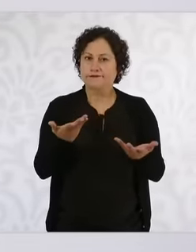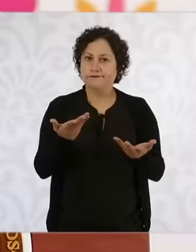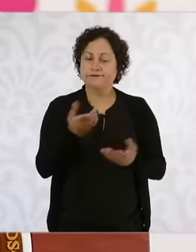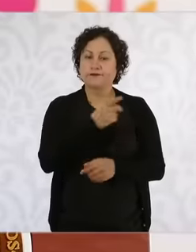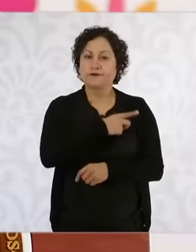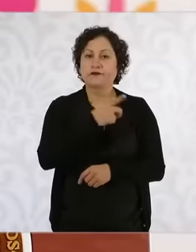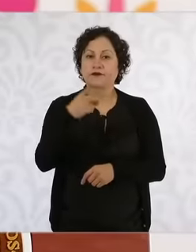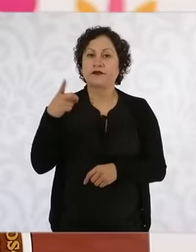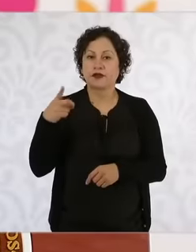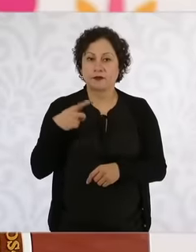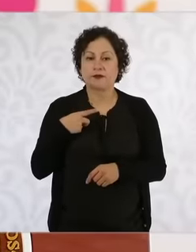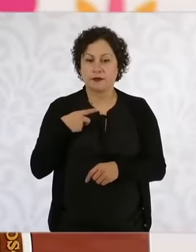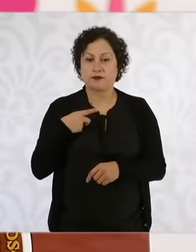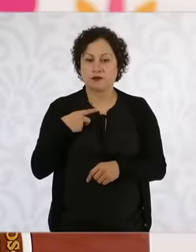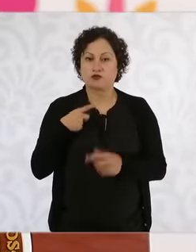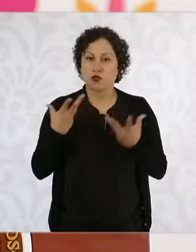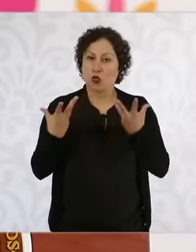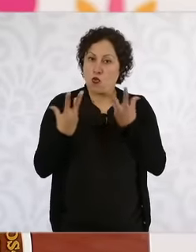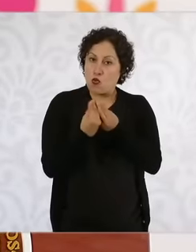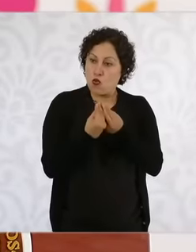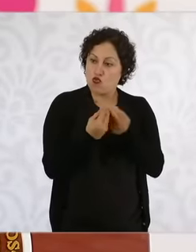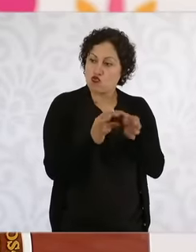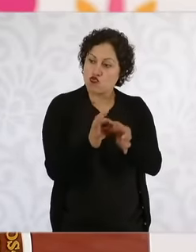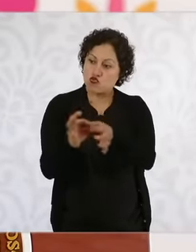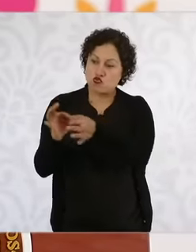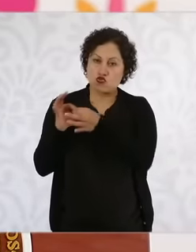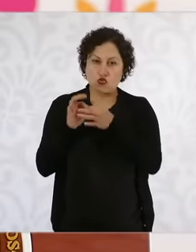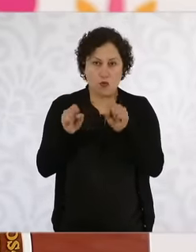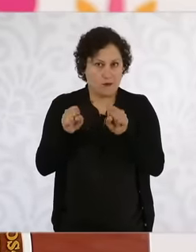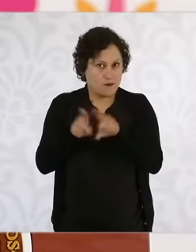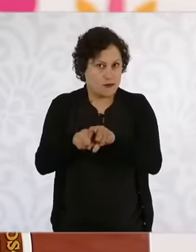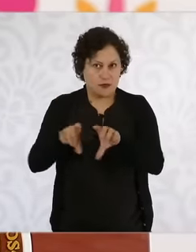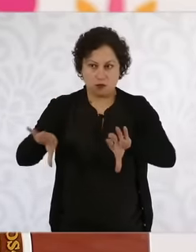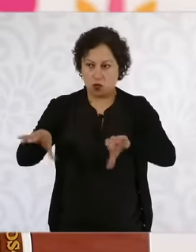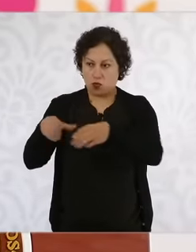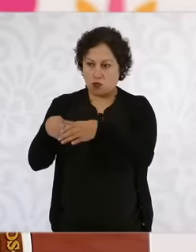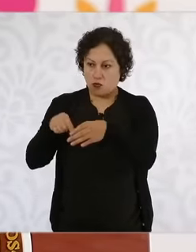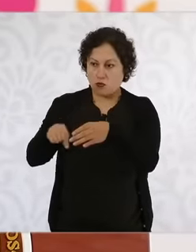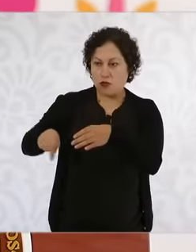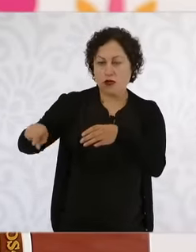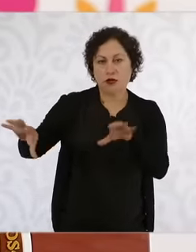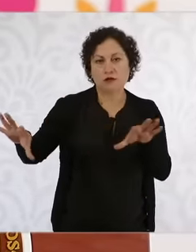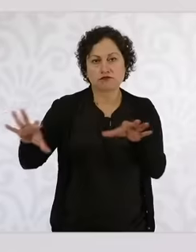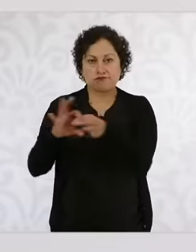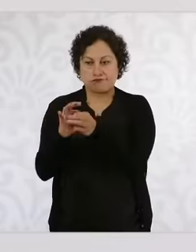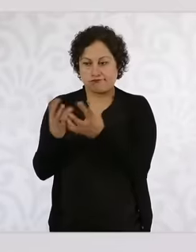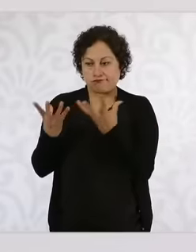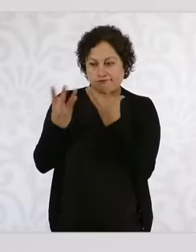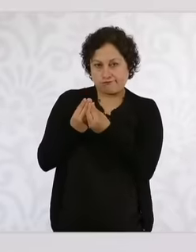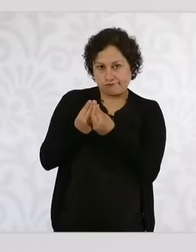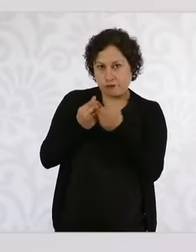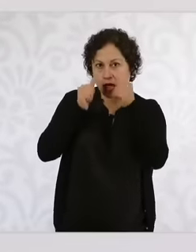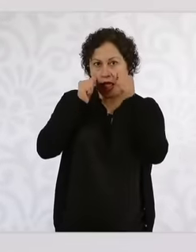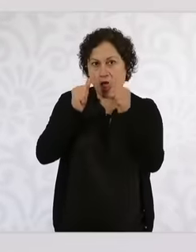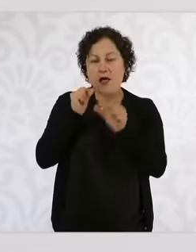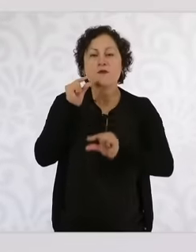coordination with the communities little by little attend to it but yes in fact